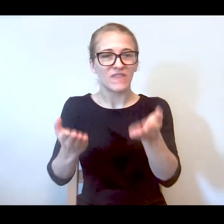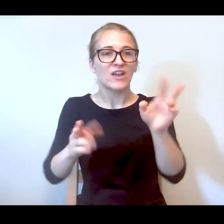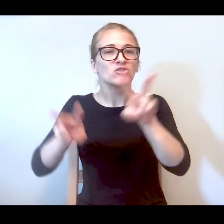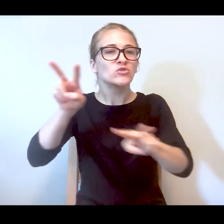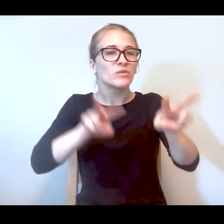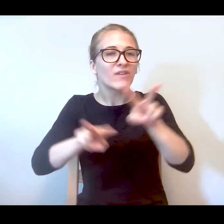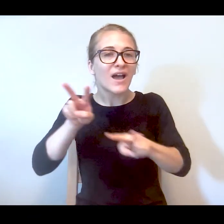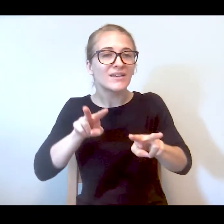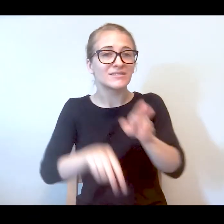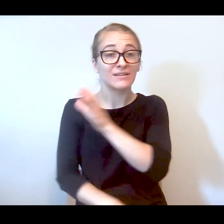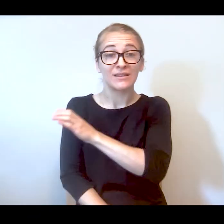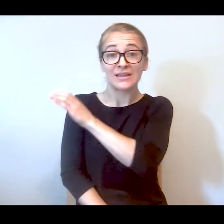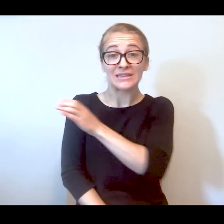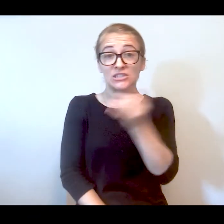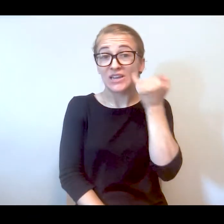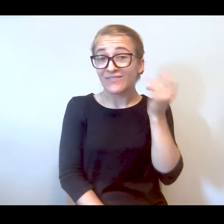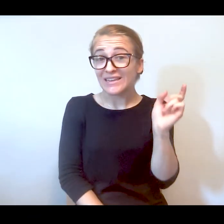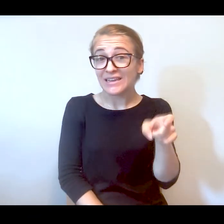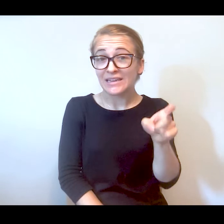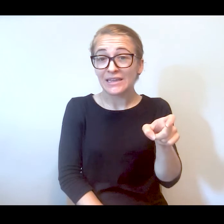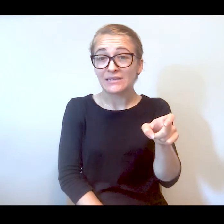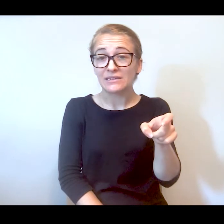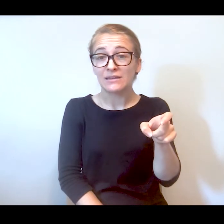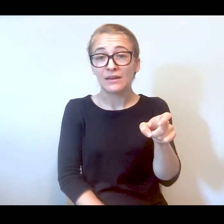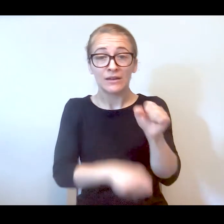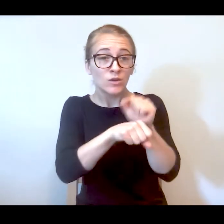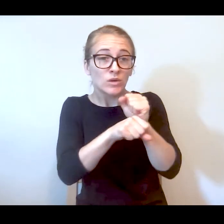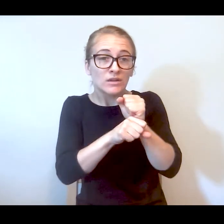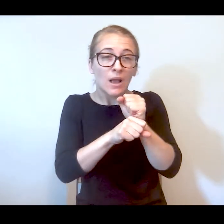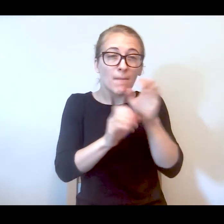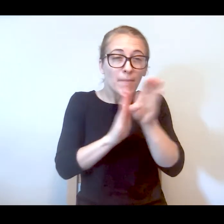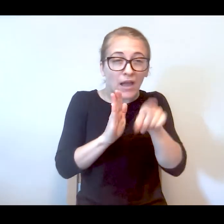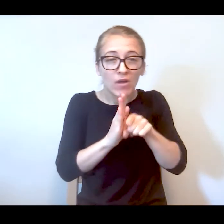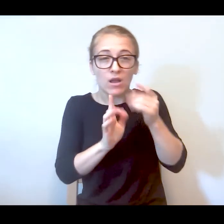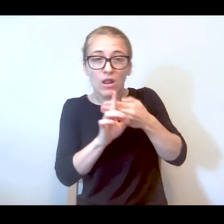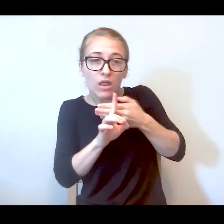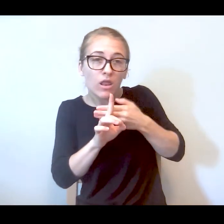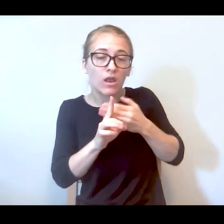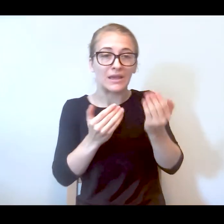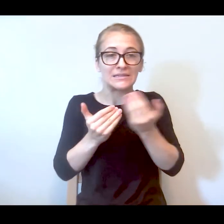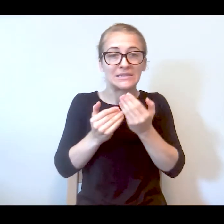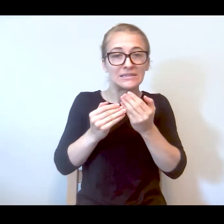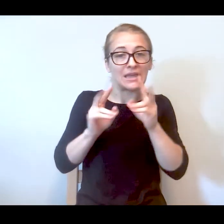If a clinician is needed they work behind the scenes. It's easy to assess to get access to a